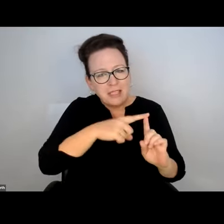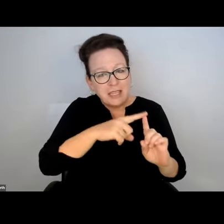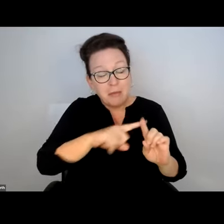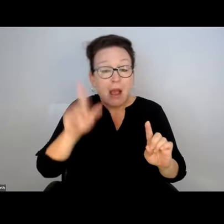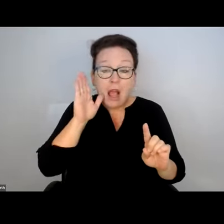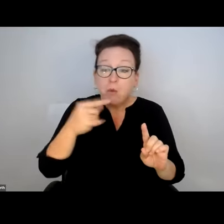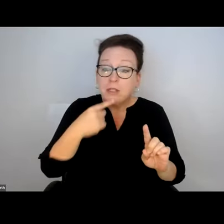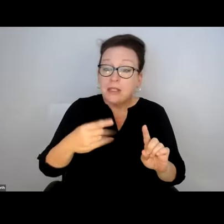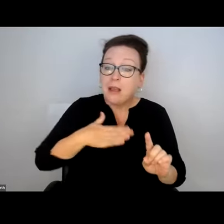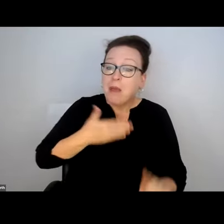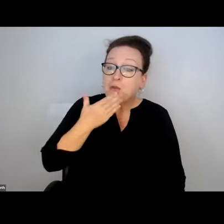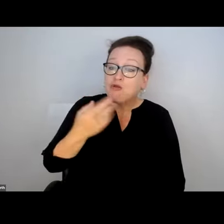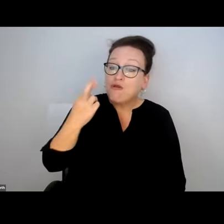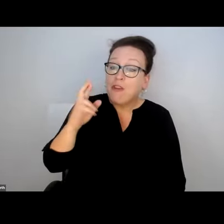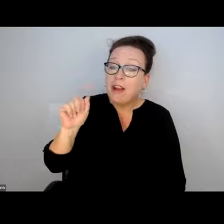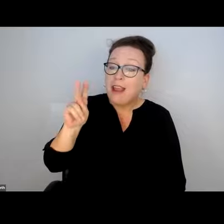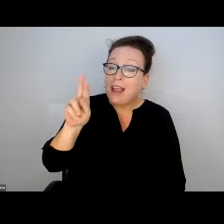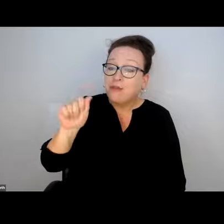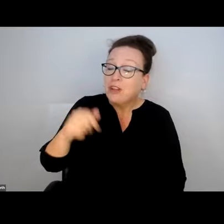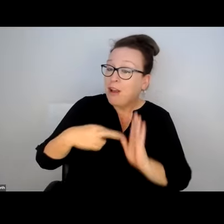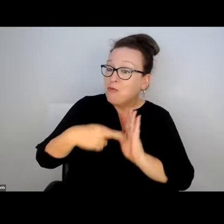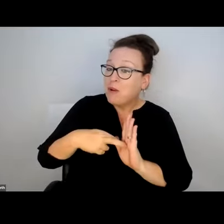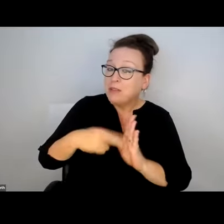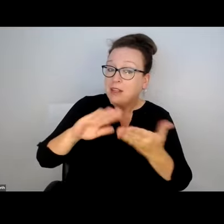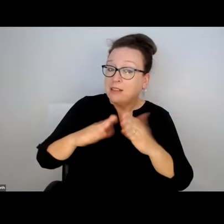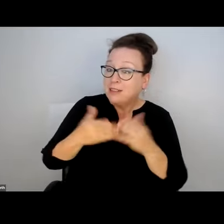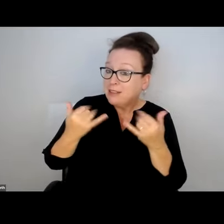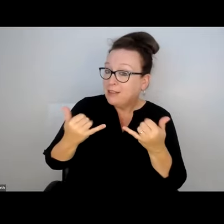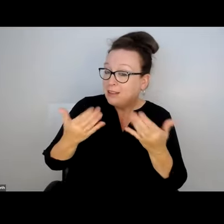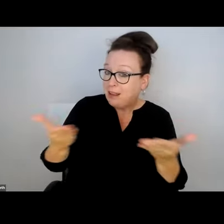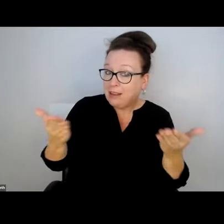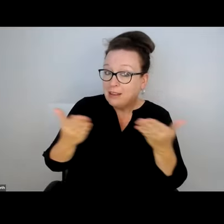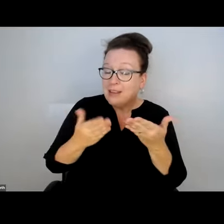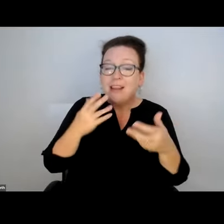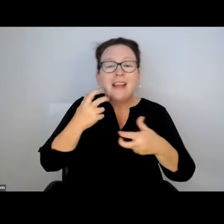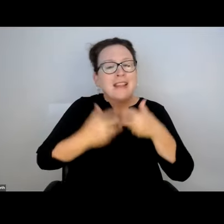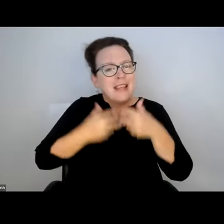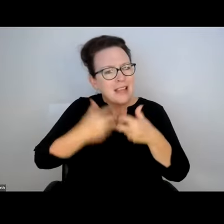BEEN DIRECTED AT THE T. I WILL SAY TO MY GOOD FRIEND,